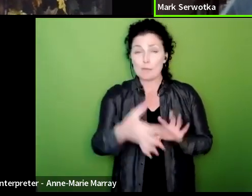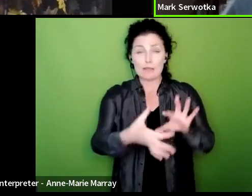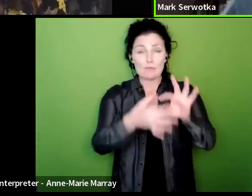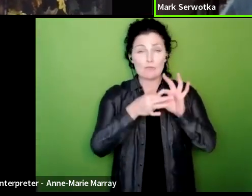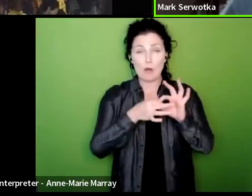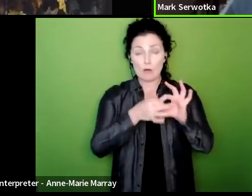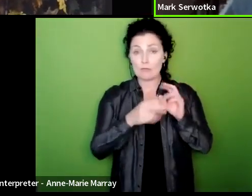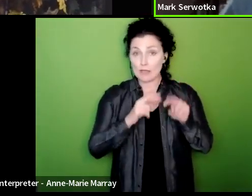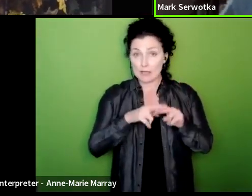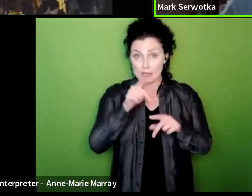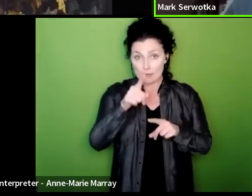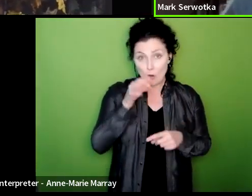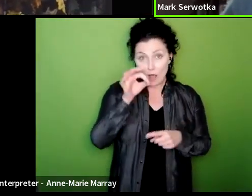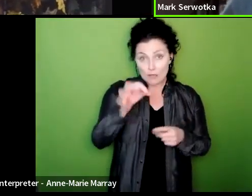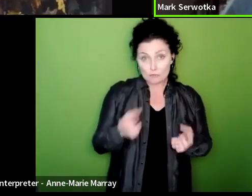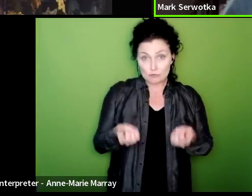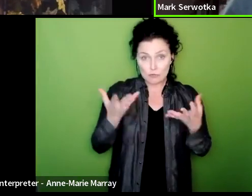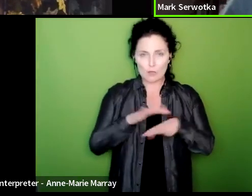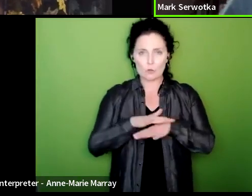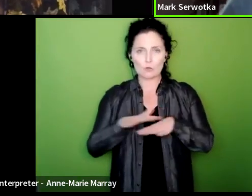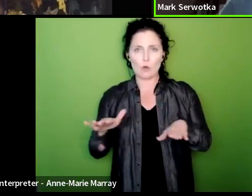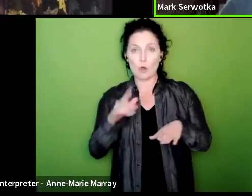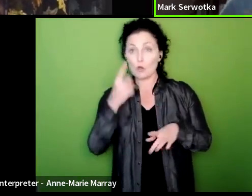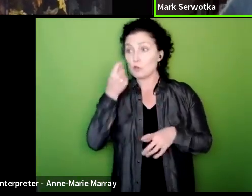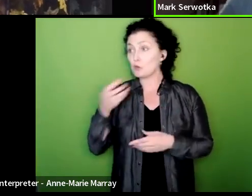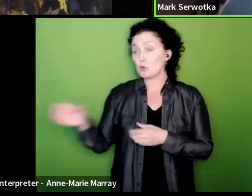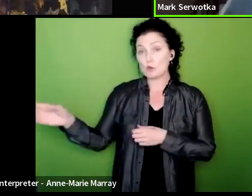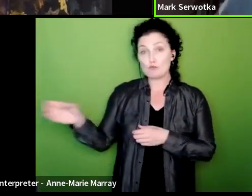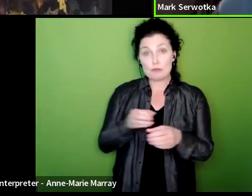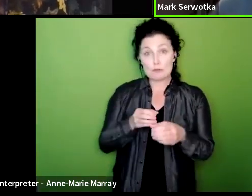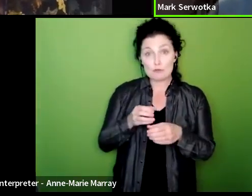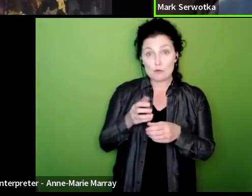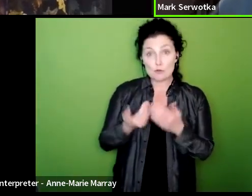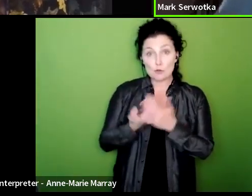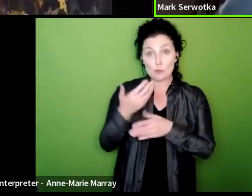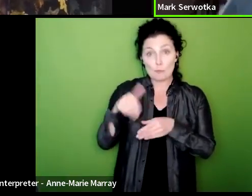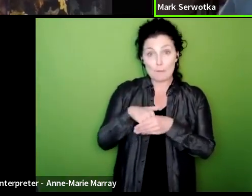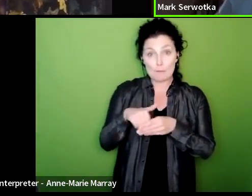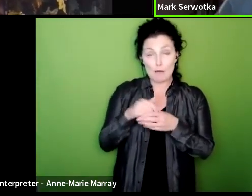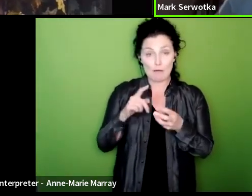action or not you could recruit a non-member you can make sure that when we ask people to